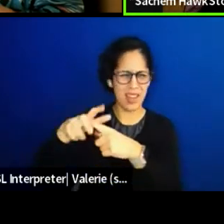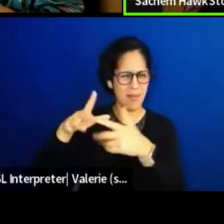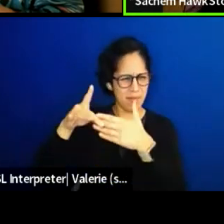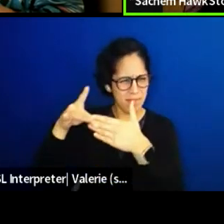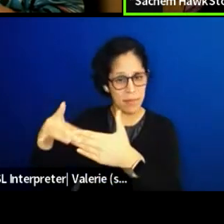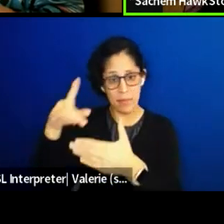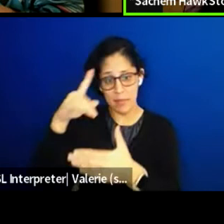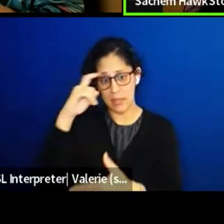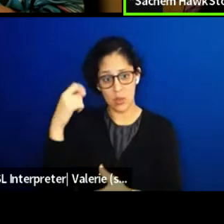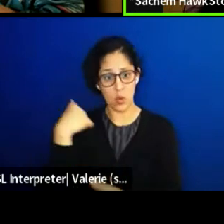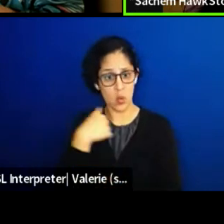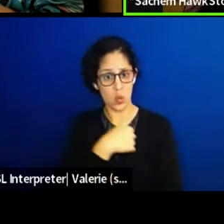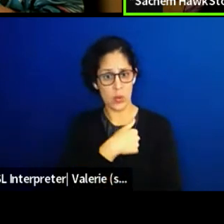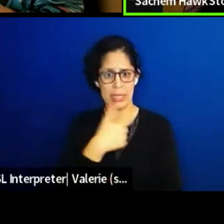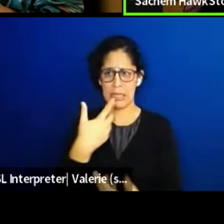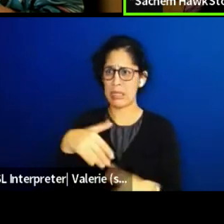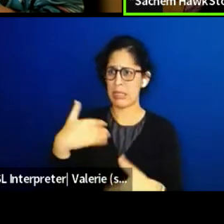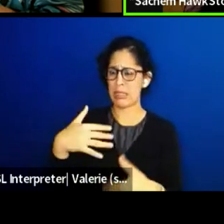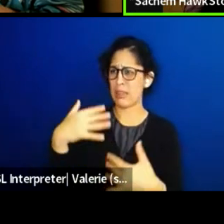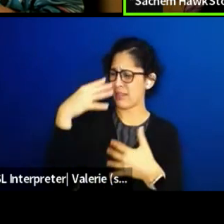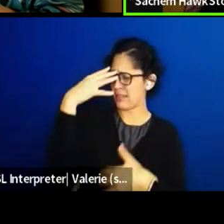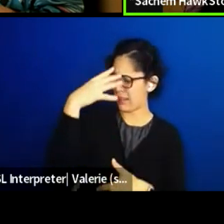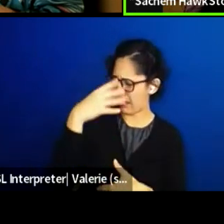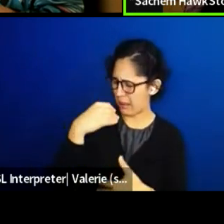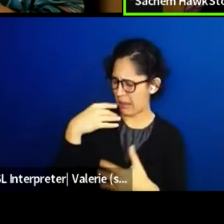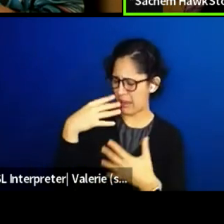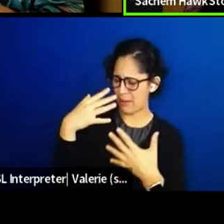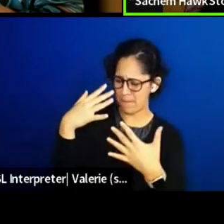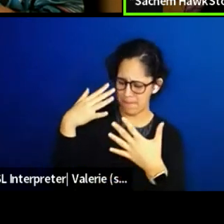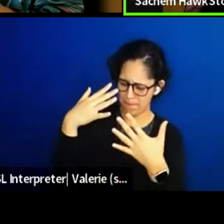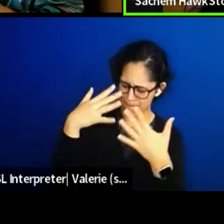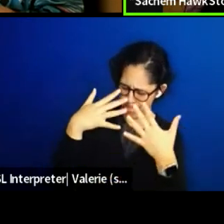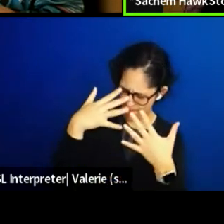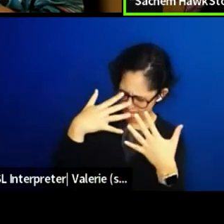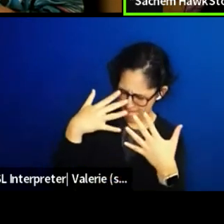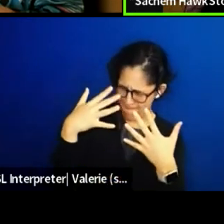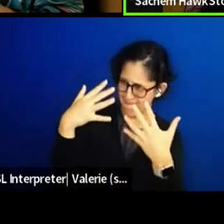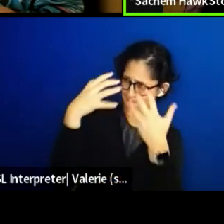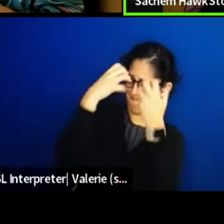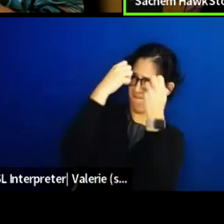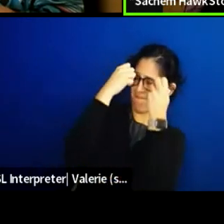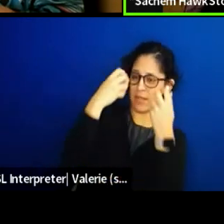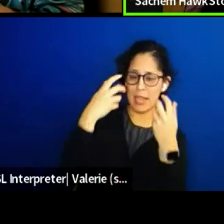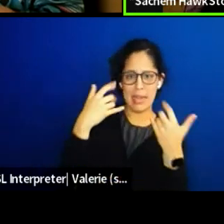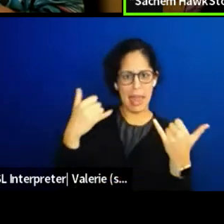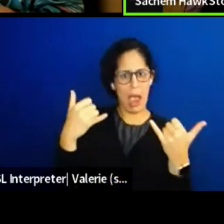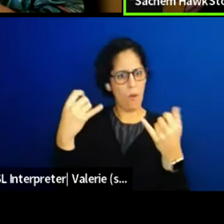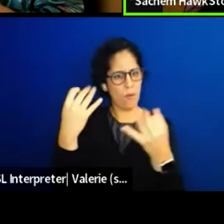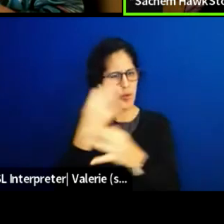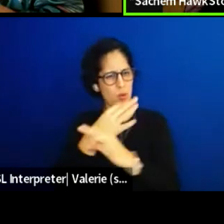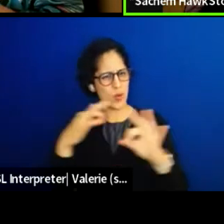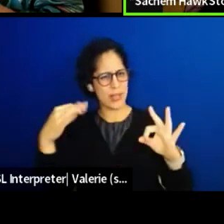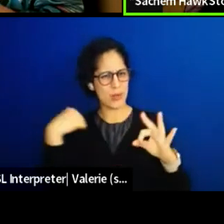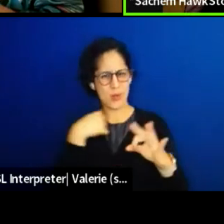And today you have the freedom to dream and to decide how we want to live in. And it's so amazing, yeah.